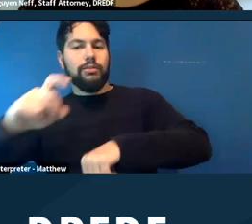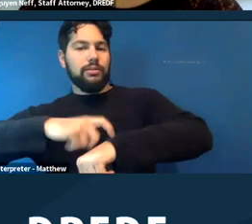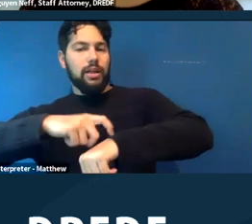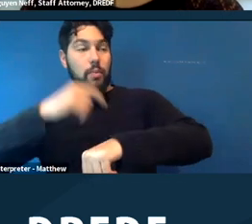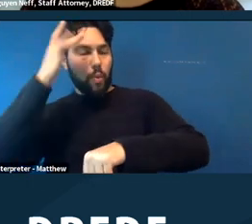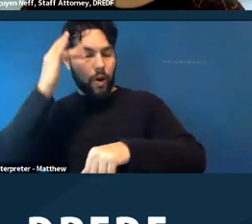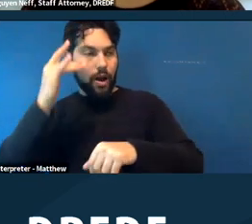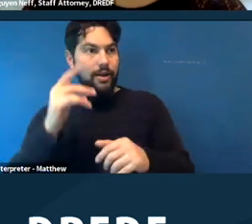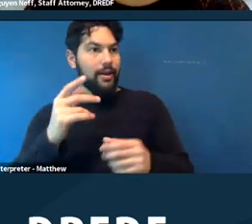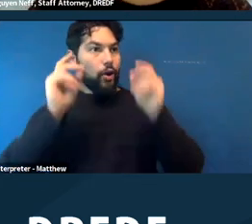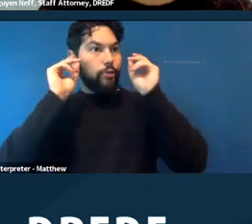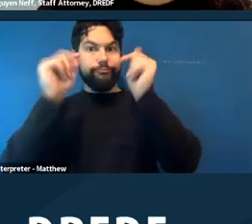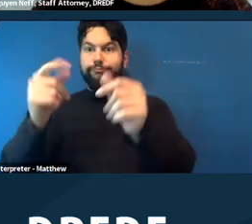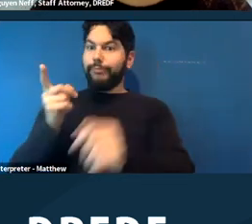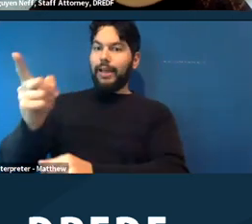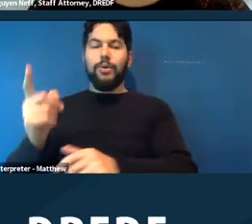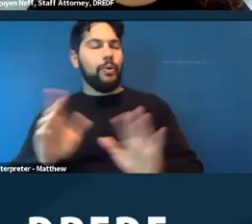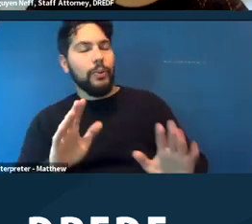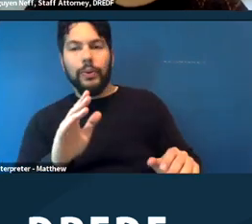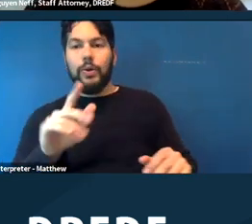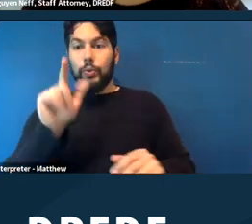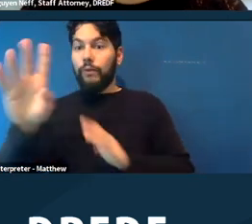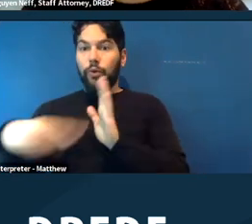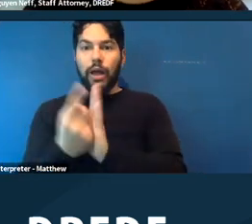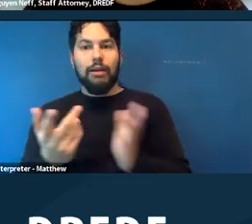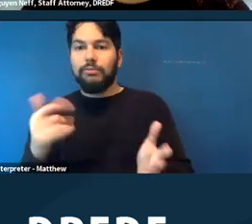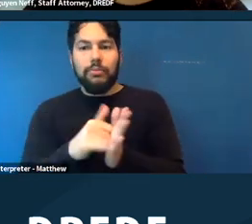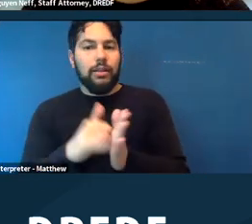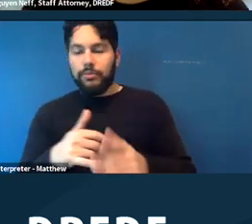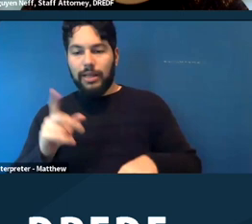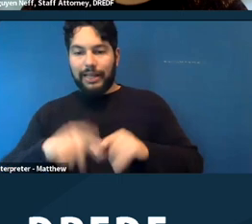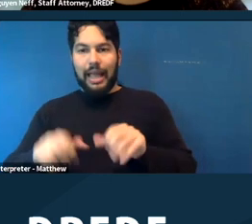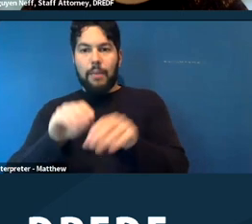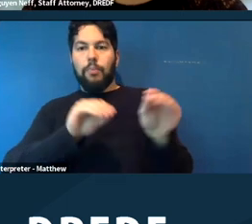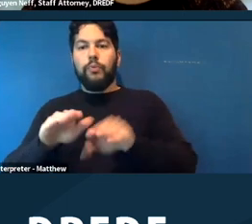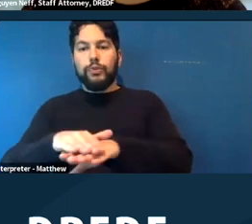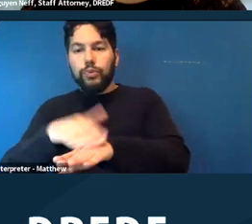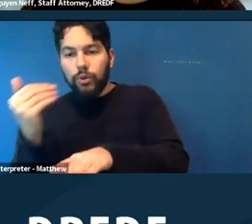notice to vacate that says you have 24 hours. So that's a connect between that disability